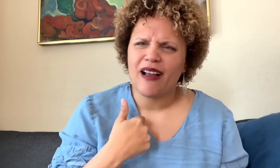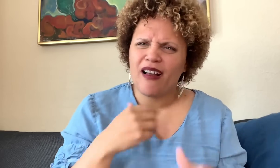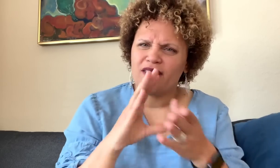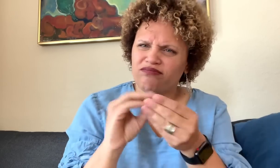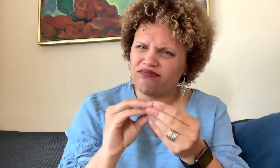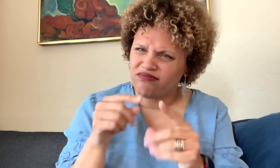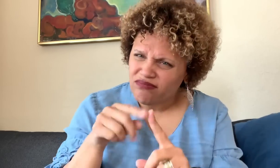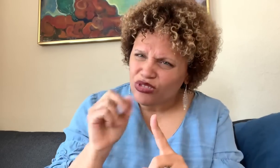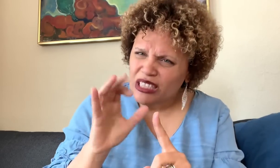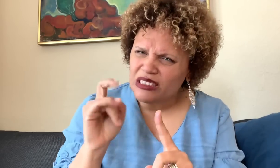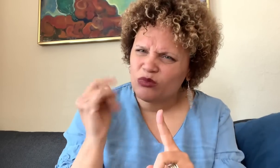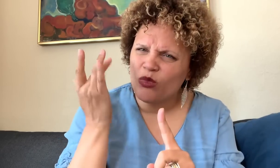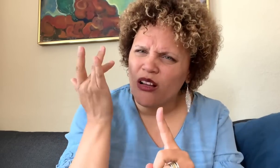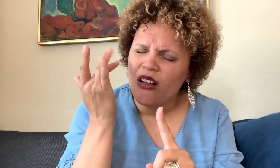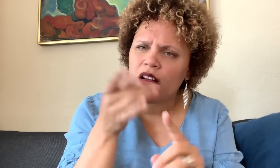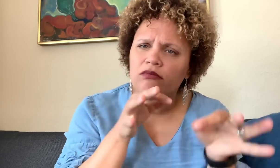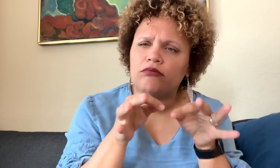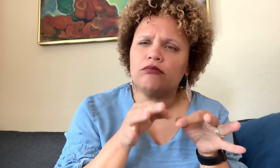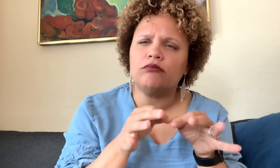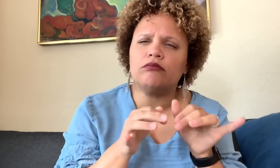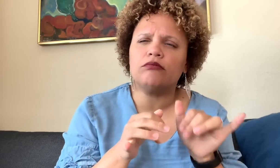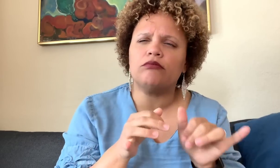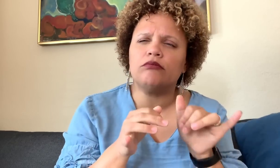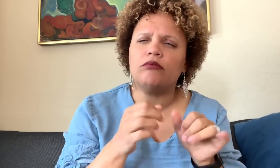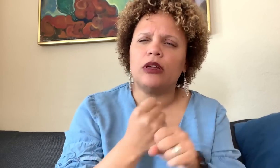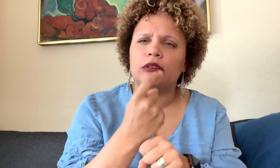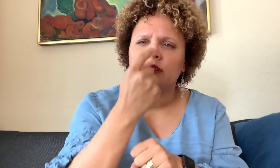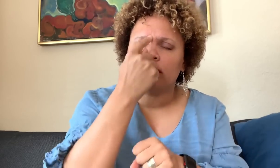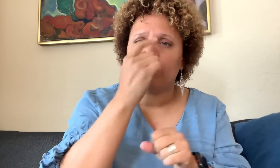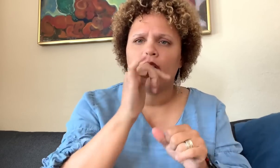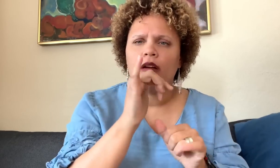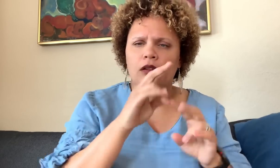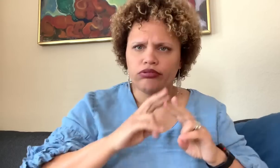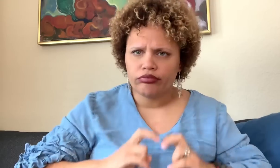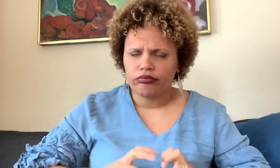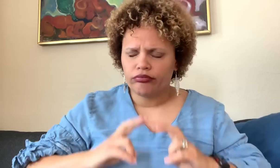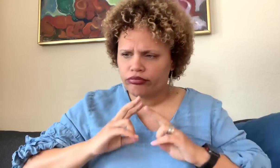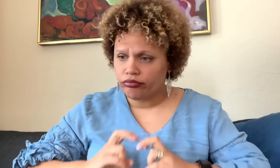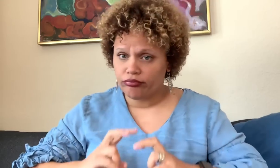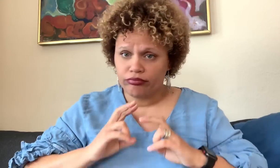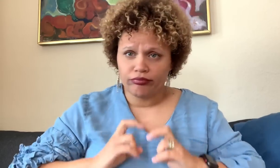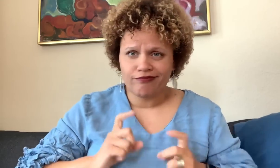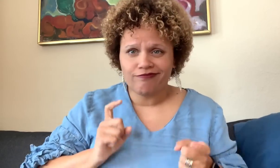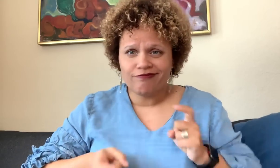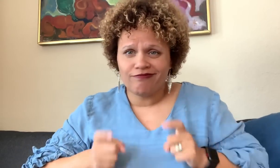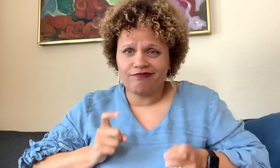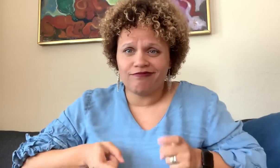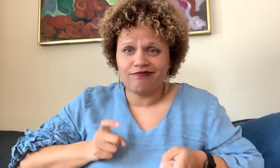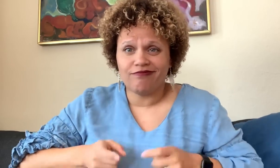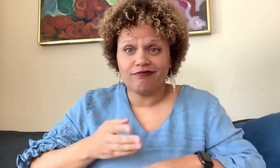ask others to help you understand why what you said was considered racist so that you can begin to comprehend